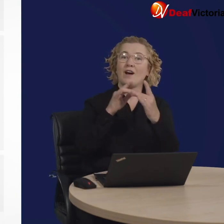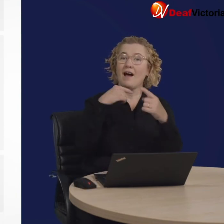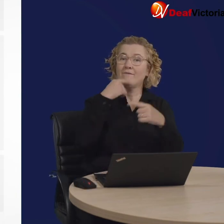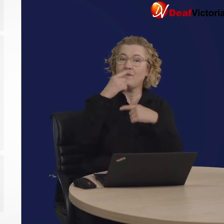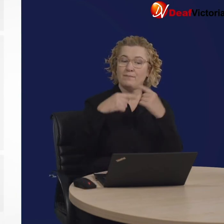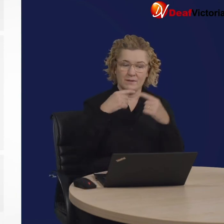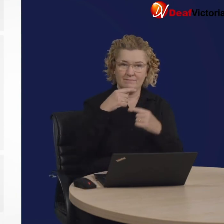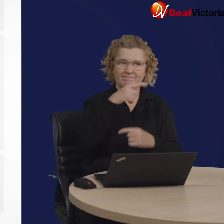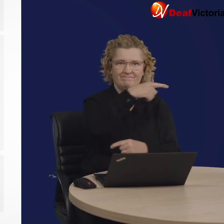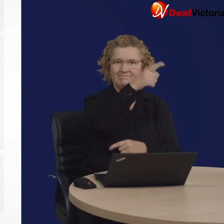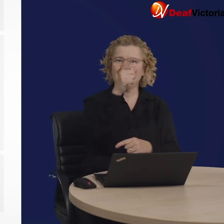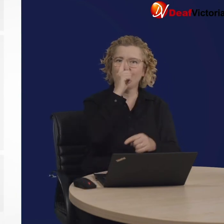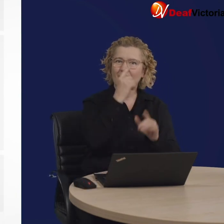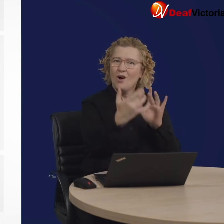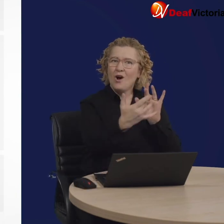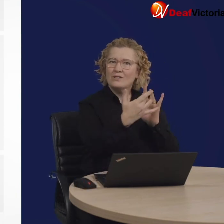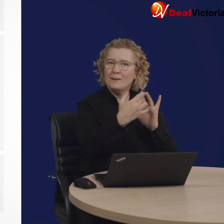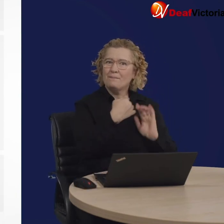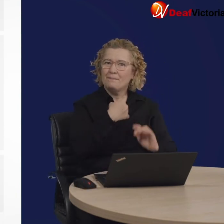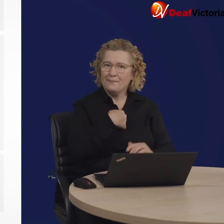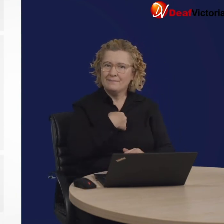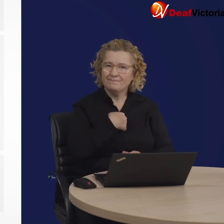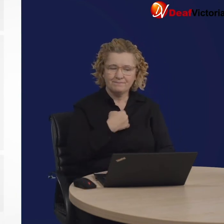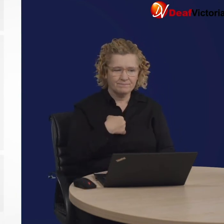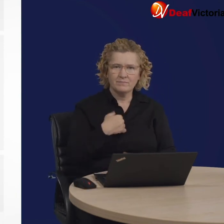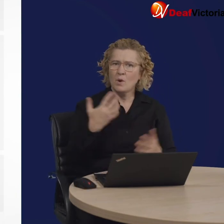This section is for contact details, so that government staff can contact me.